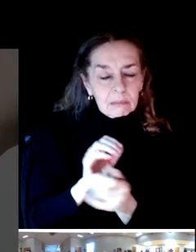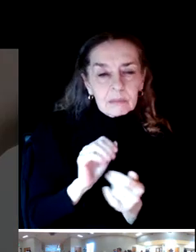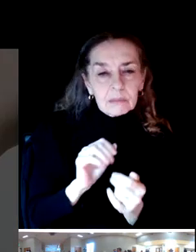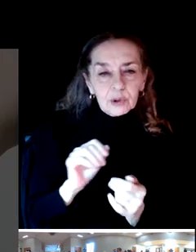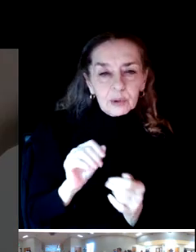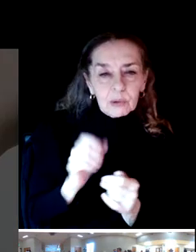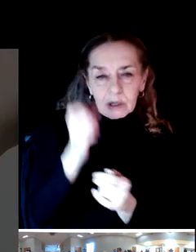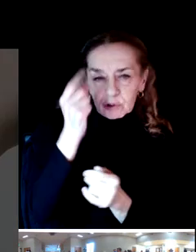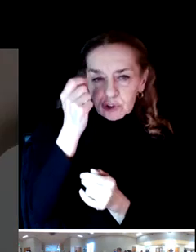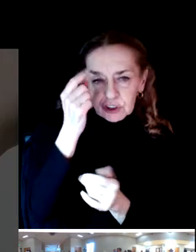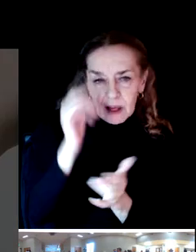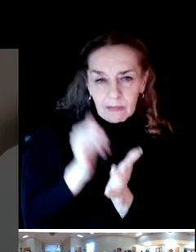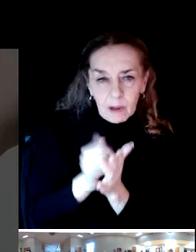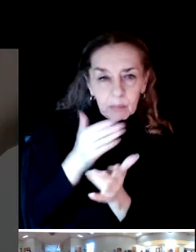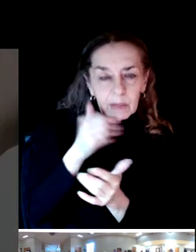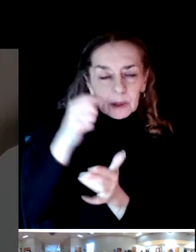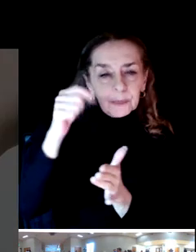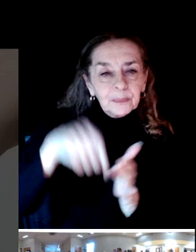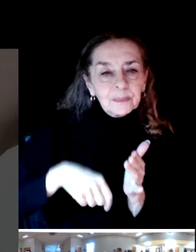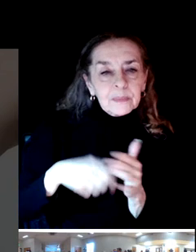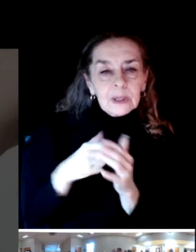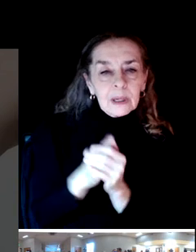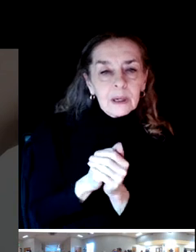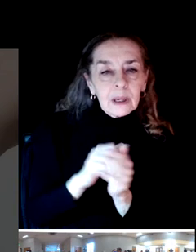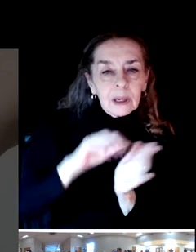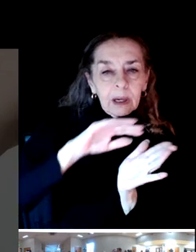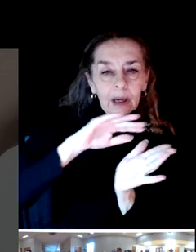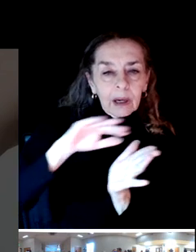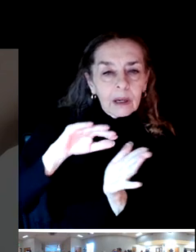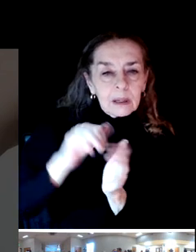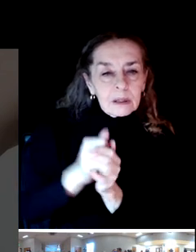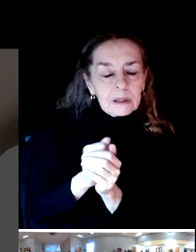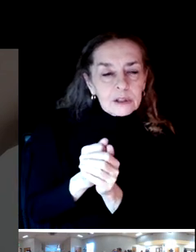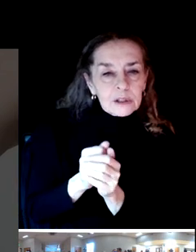So then we asked about key partners and stakeholders. This is important.